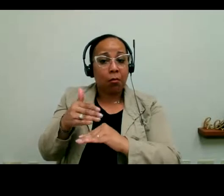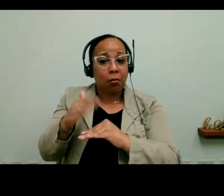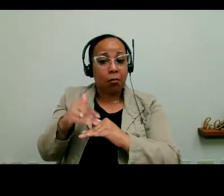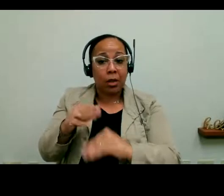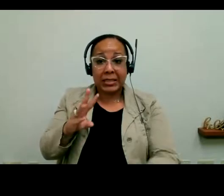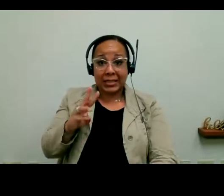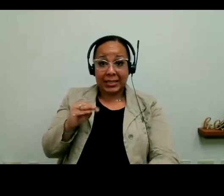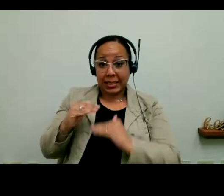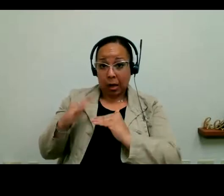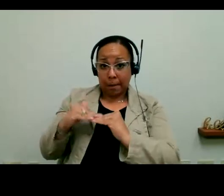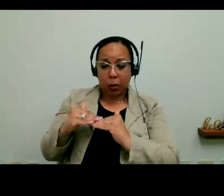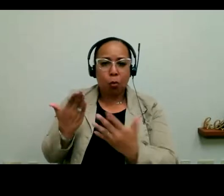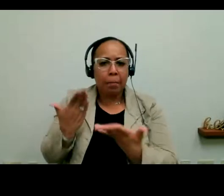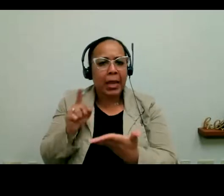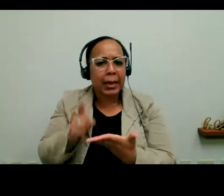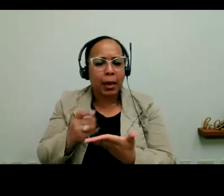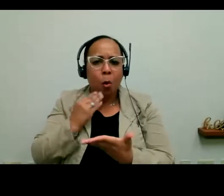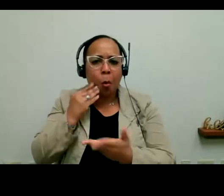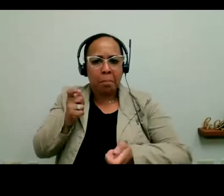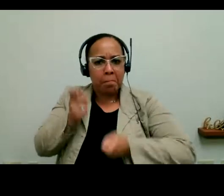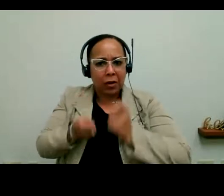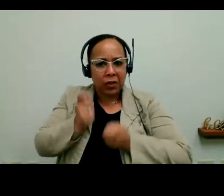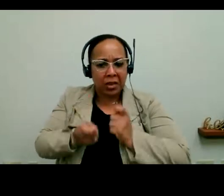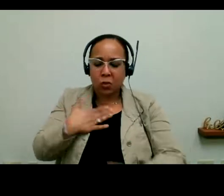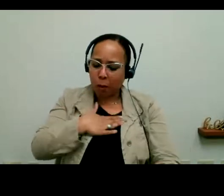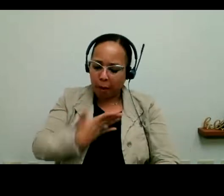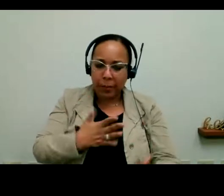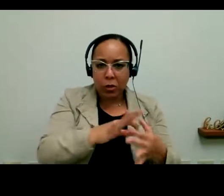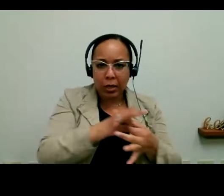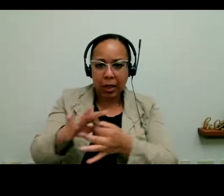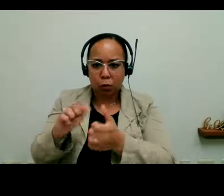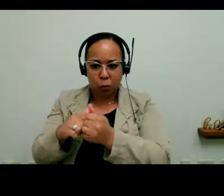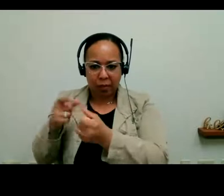Because there are city programs here.